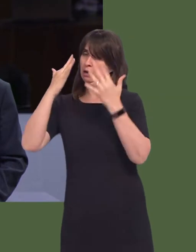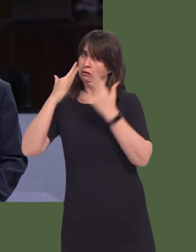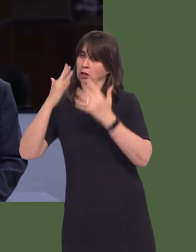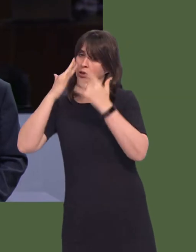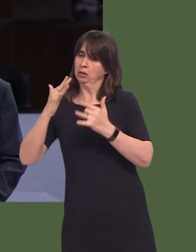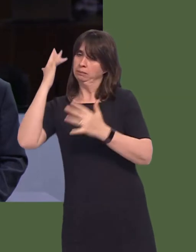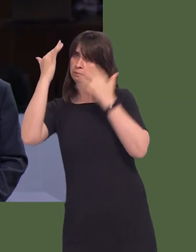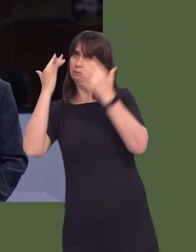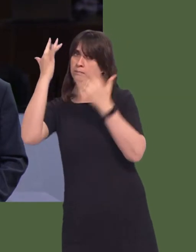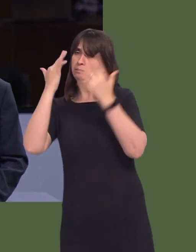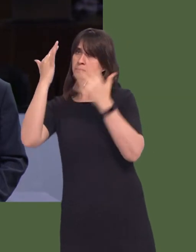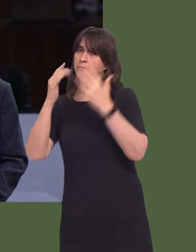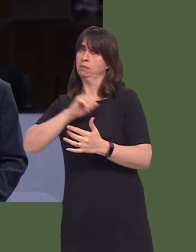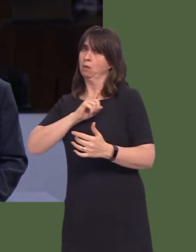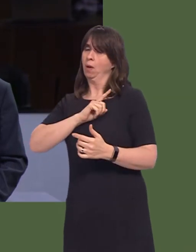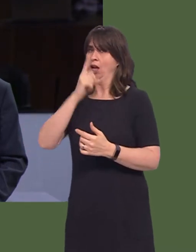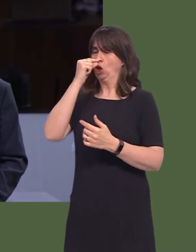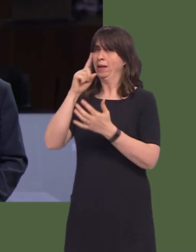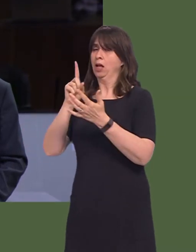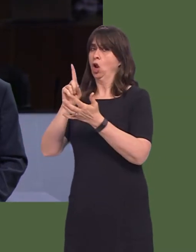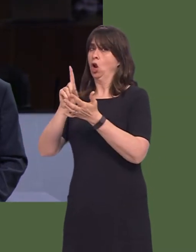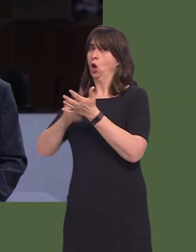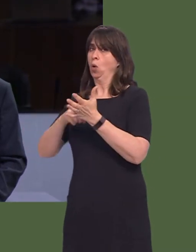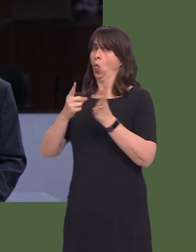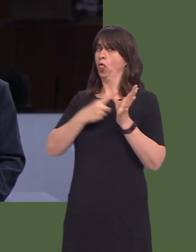to say the least to the relationship between the local authority and the health board.